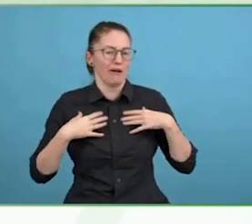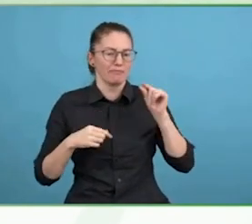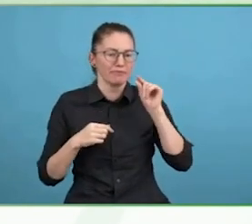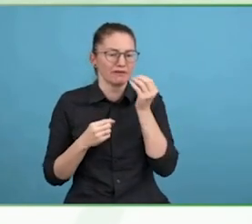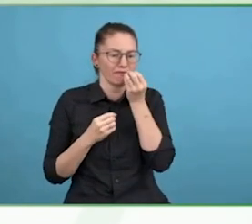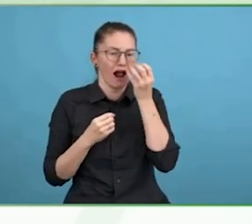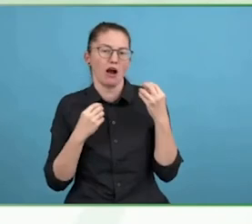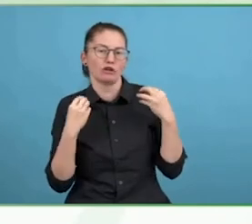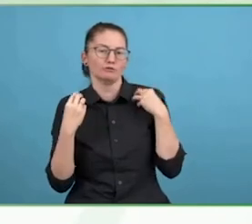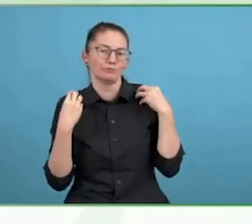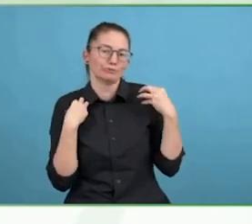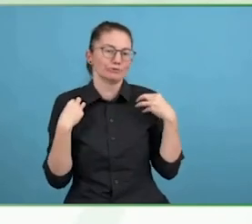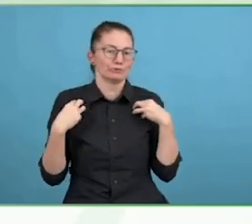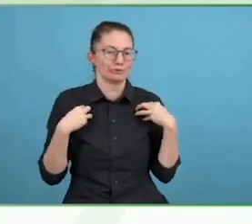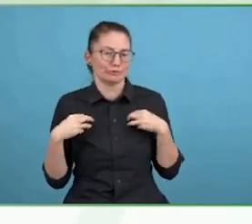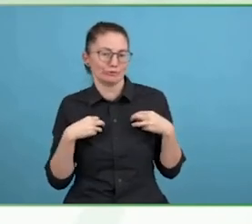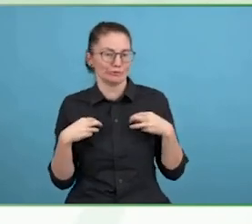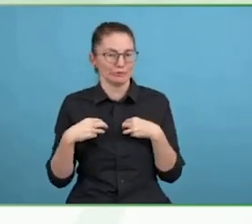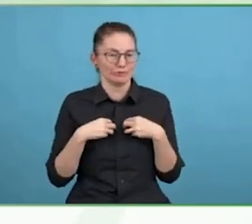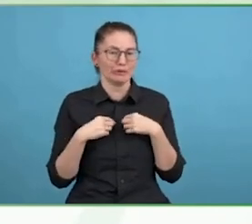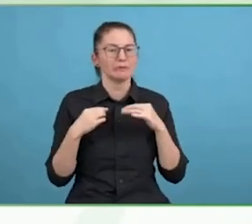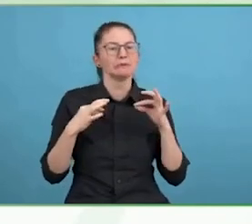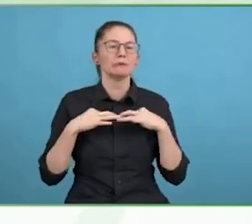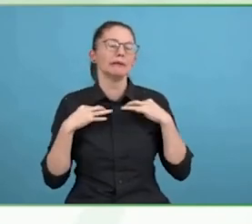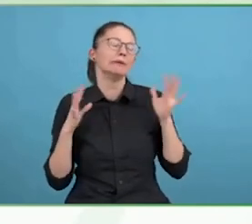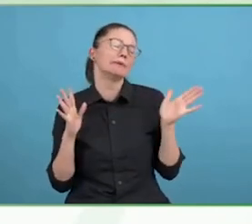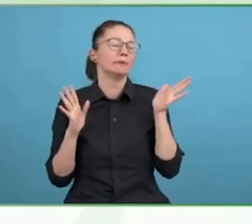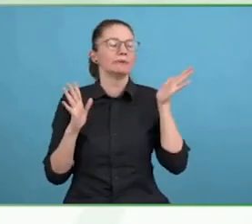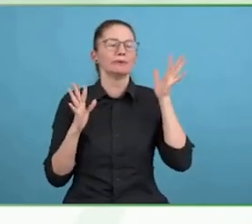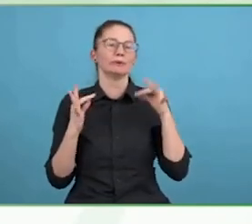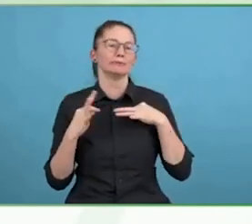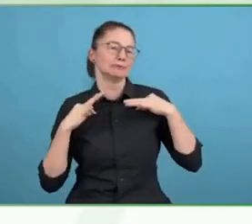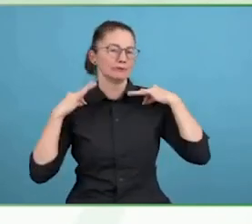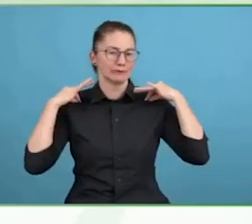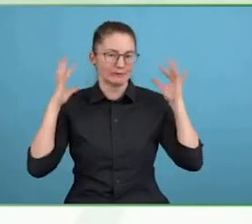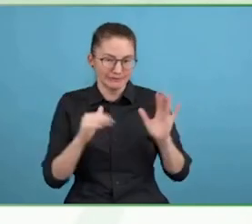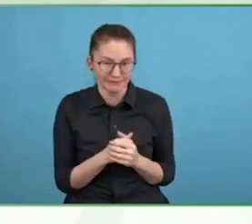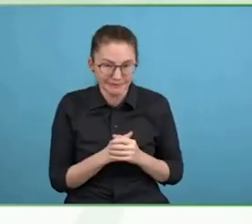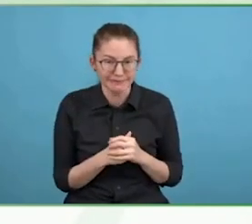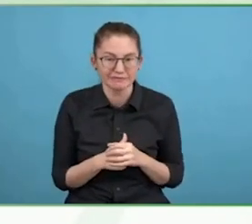I am middle-aged, but that might be stretching it a bit.